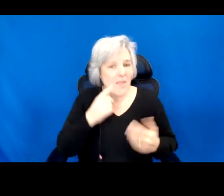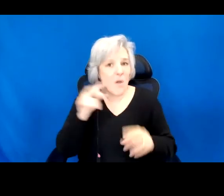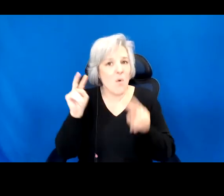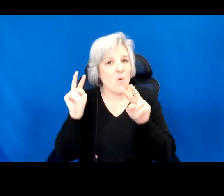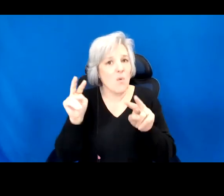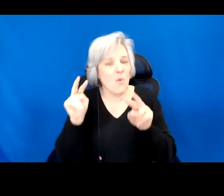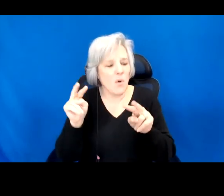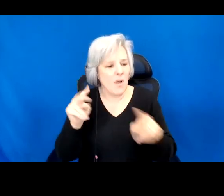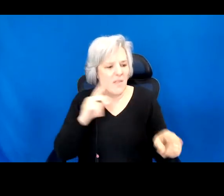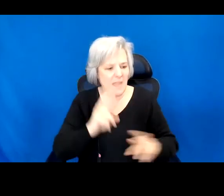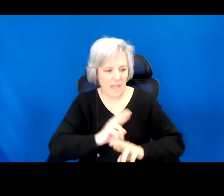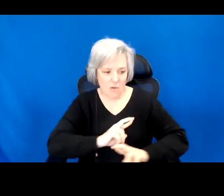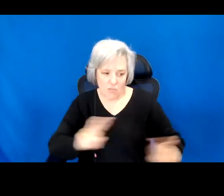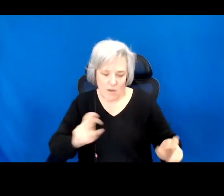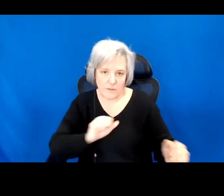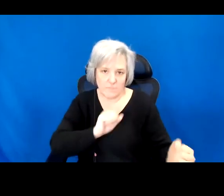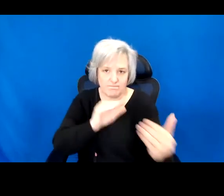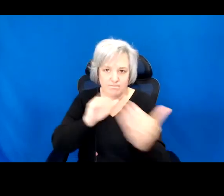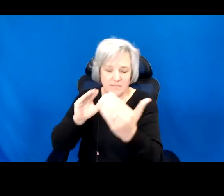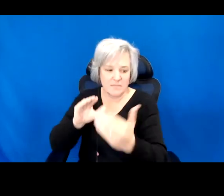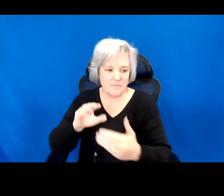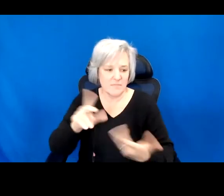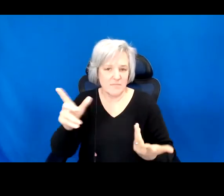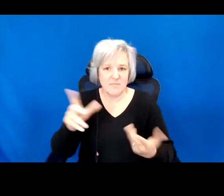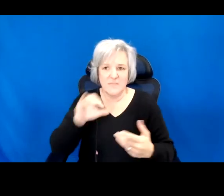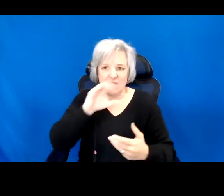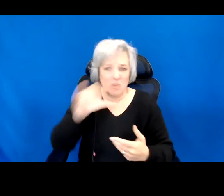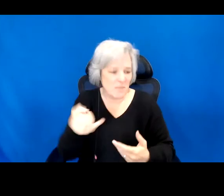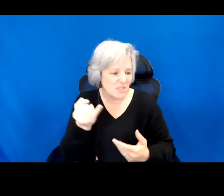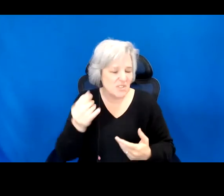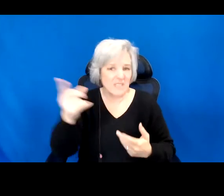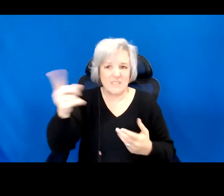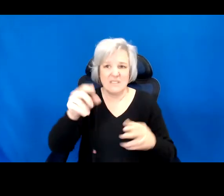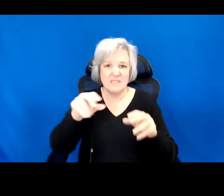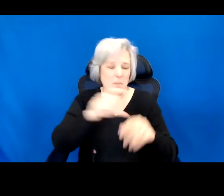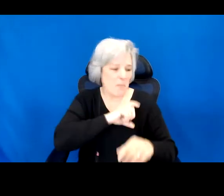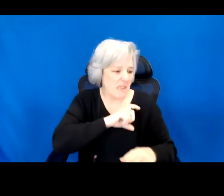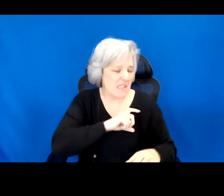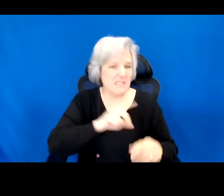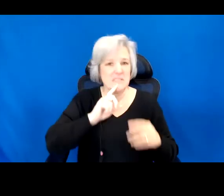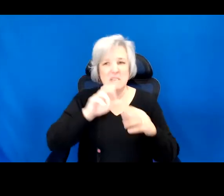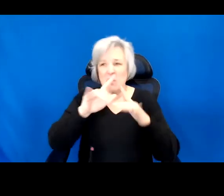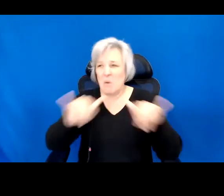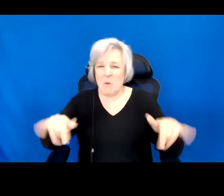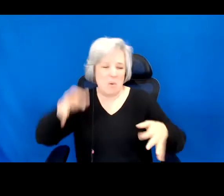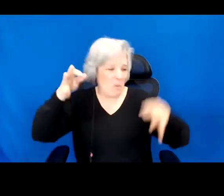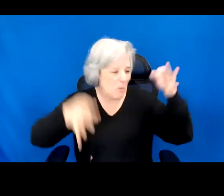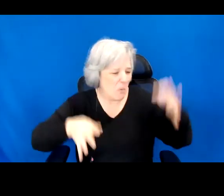voice to face a criminal justice system designed to exploit and devour them.